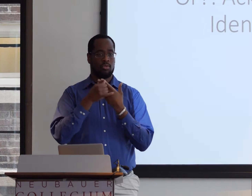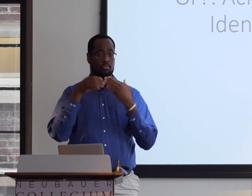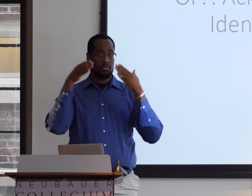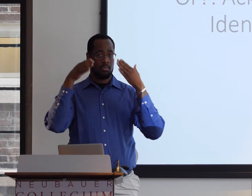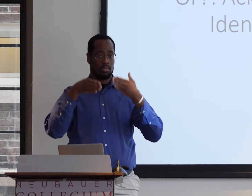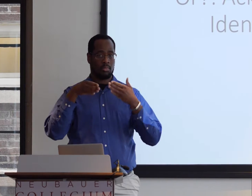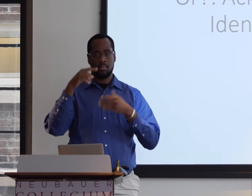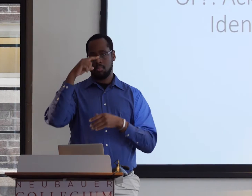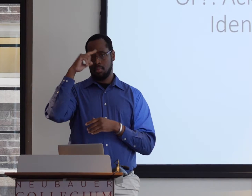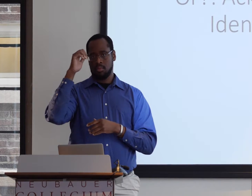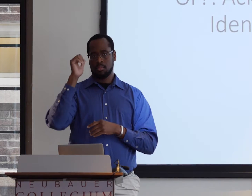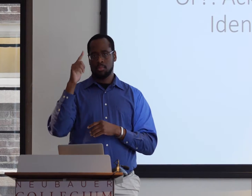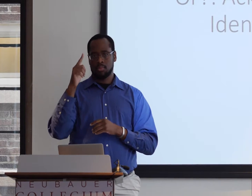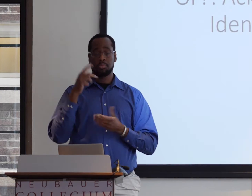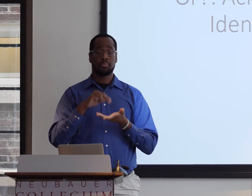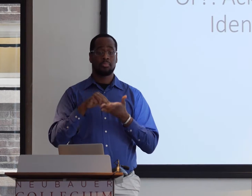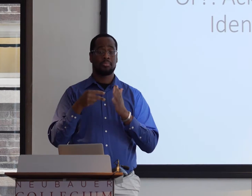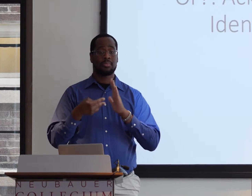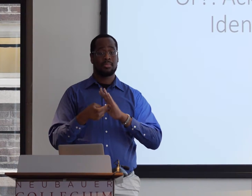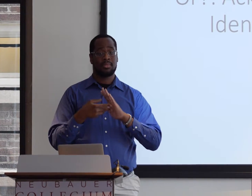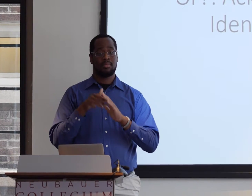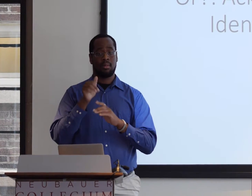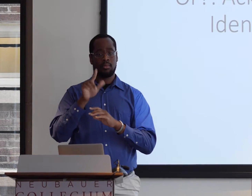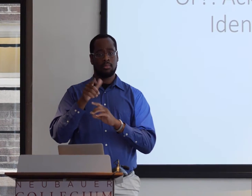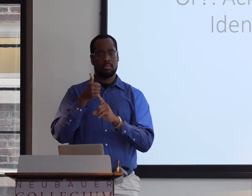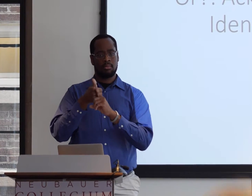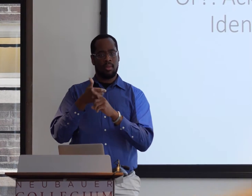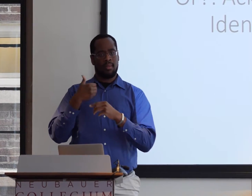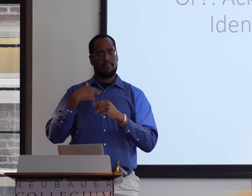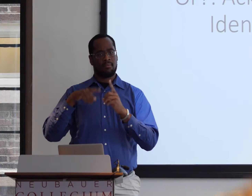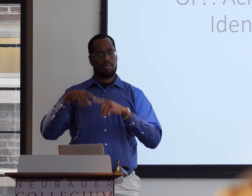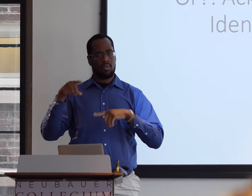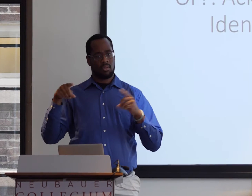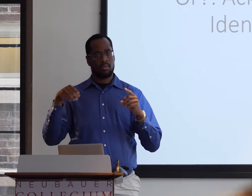For many years I've been involved in a research project involving Black ASL.